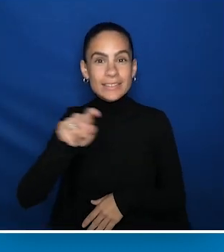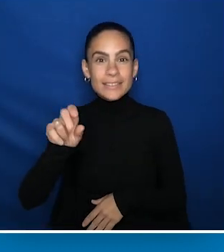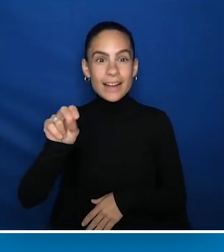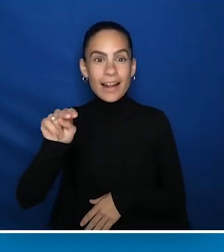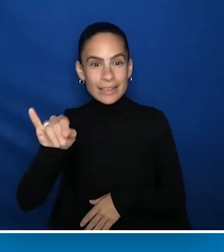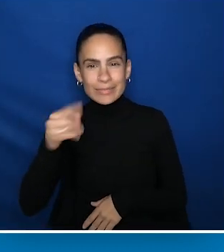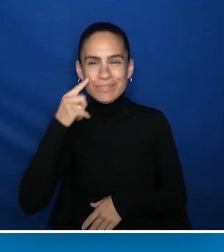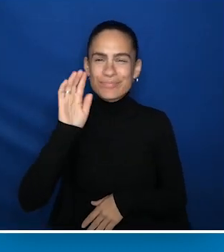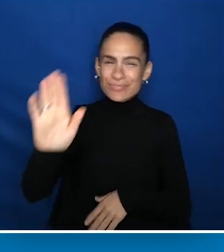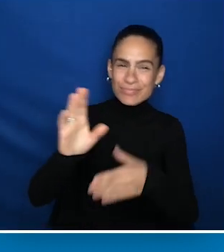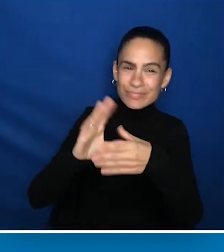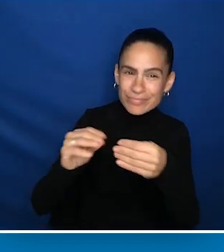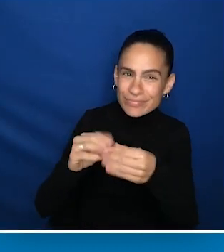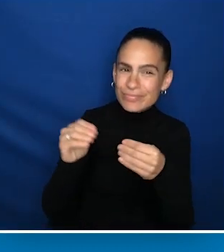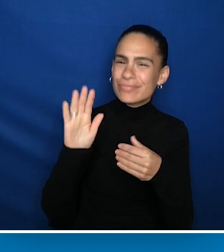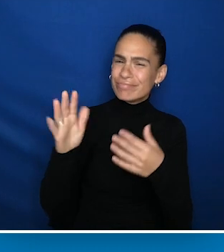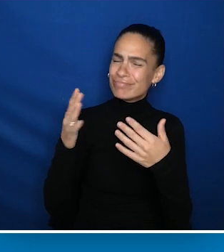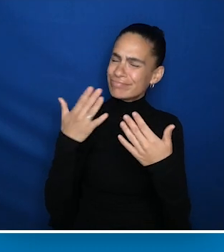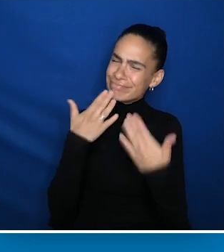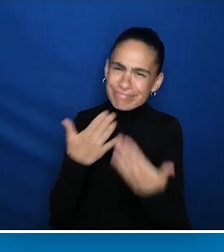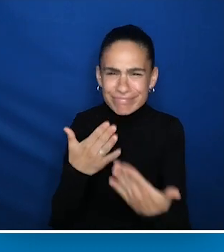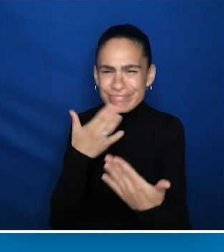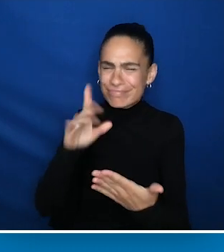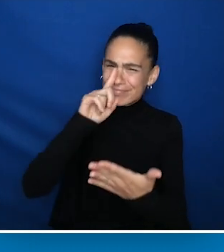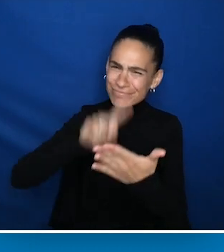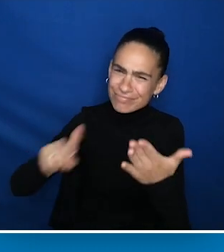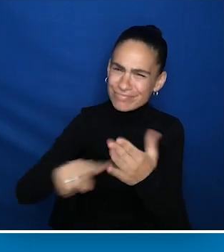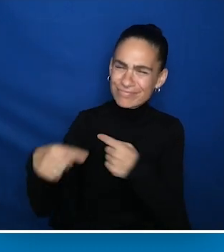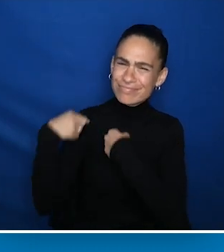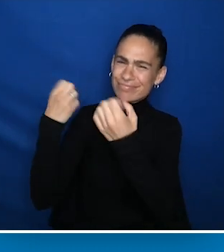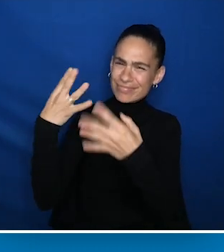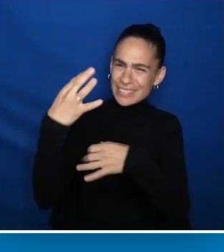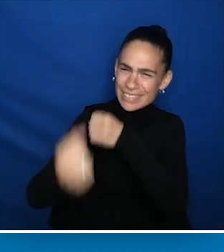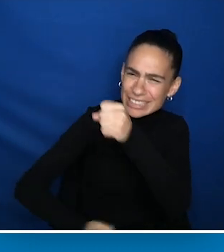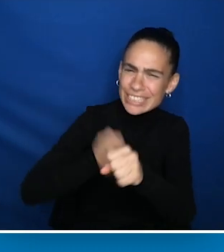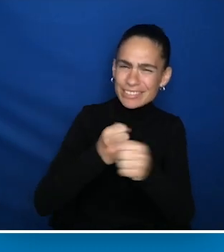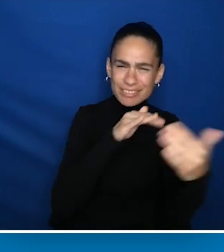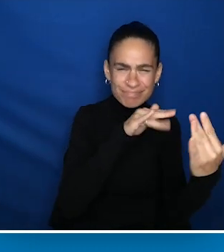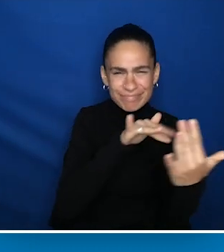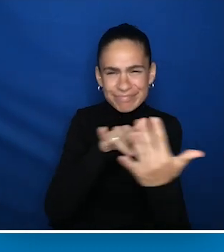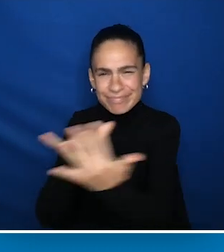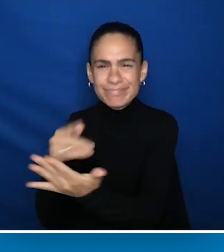for those comments and for the countless research studies you've done over the last few decades to identify